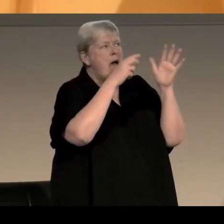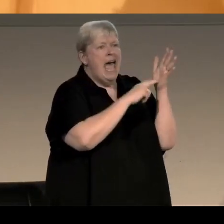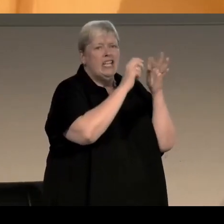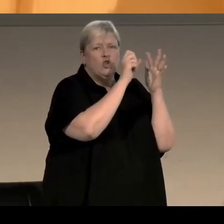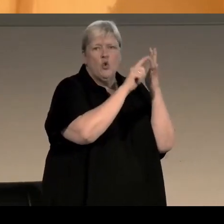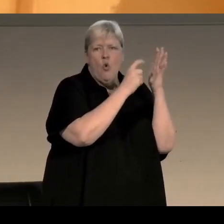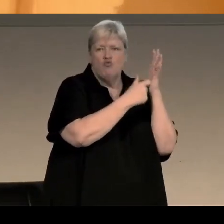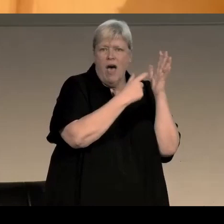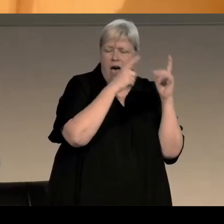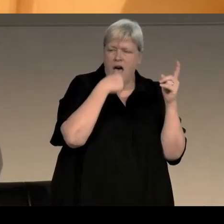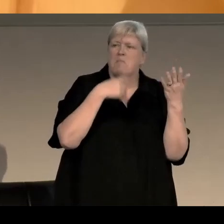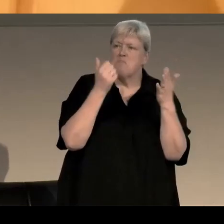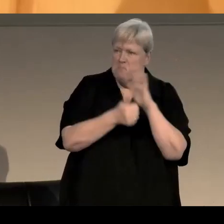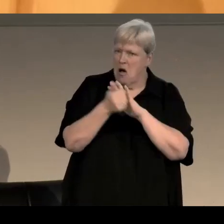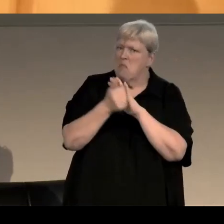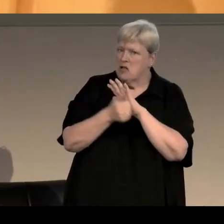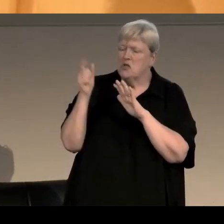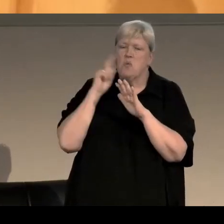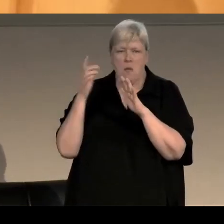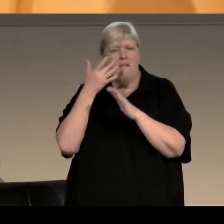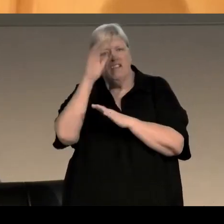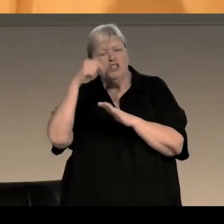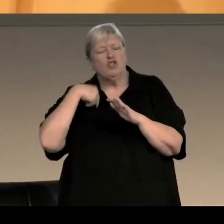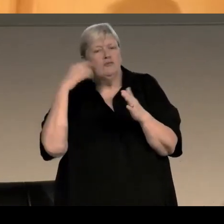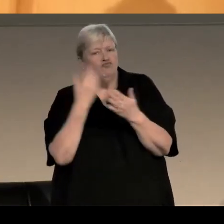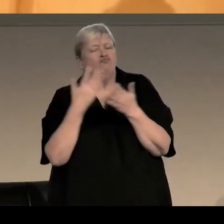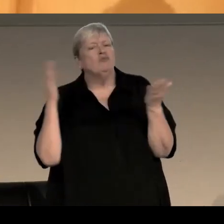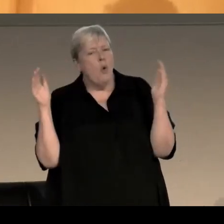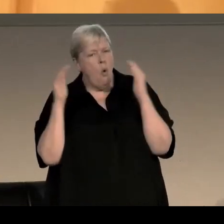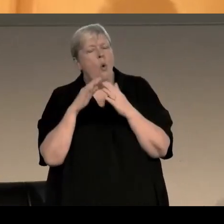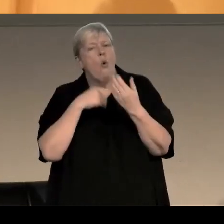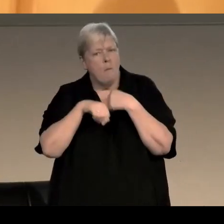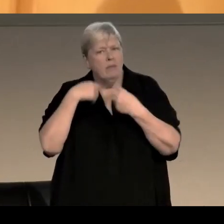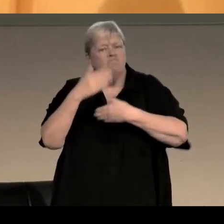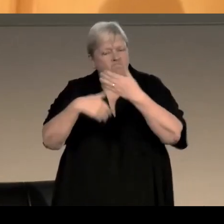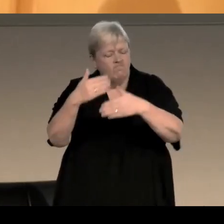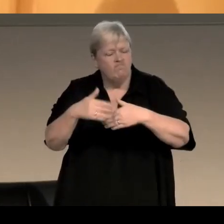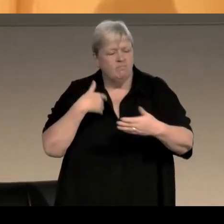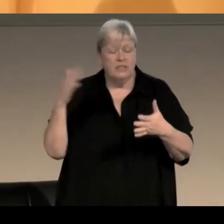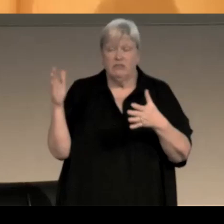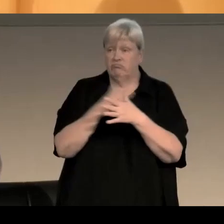indie publishers of women's fiction, and that was the kind of home of those novels, and when I wrote the first Lindsay Gordon novels,